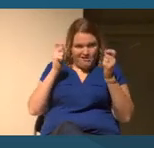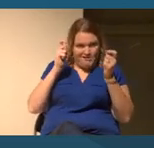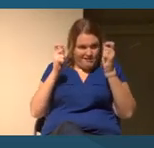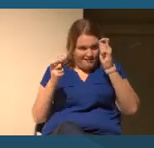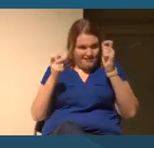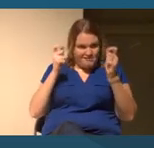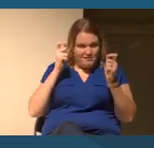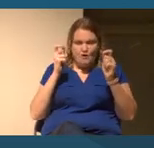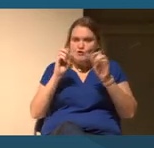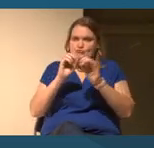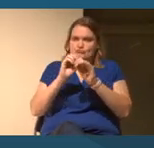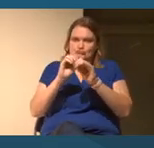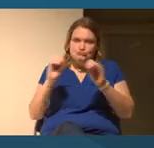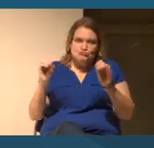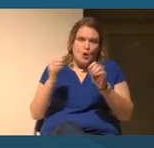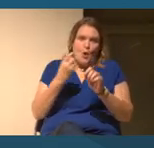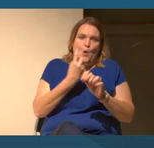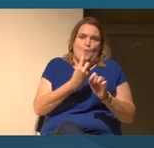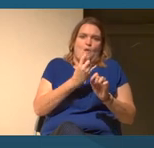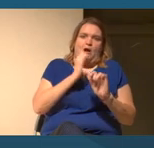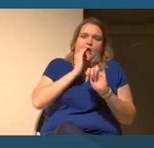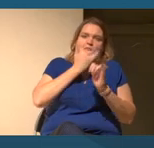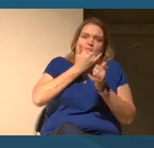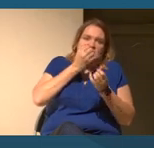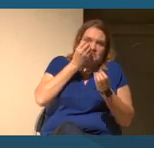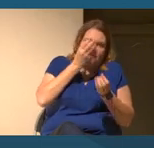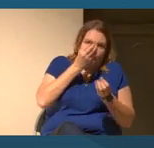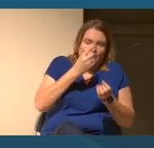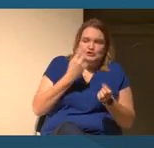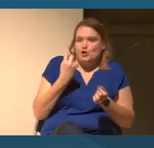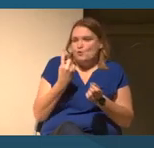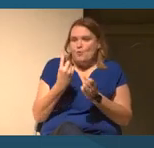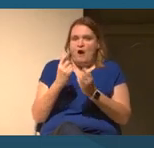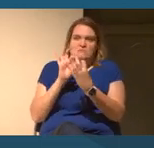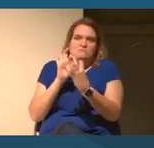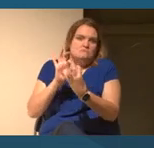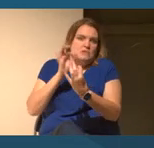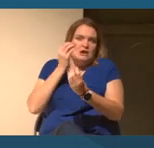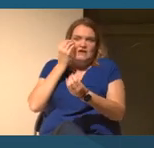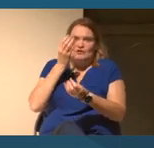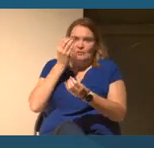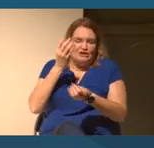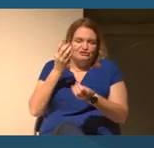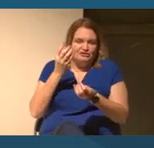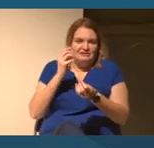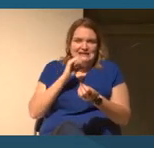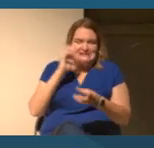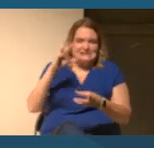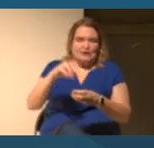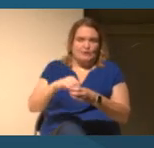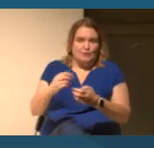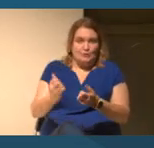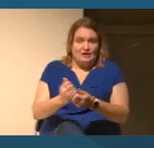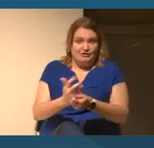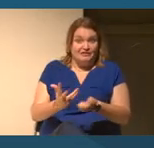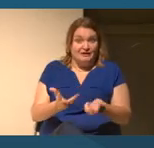of information is gonna include the full stories though. Maybe we'll go to the next question. Yes, we have several.